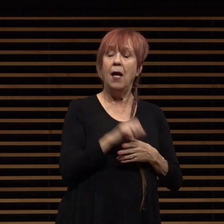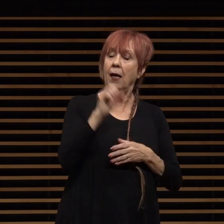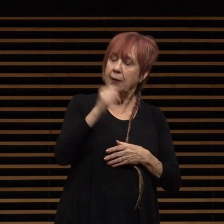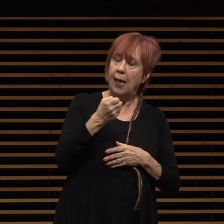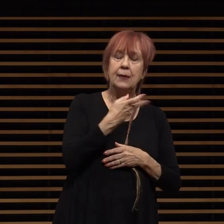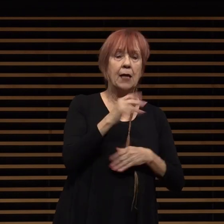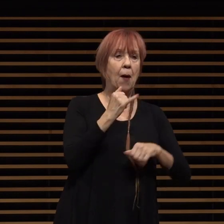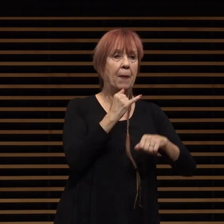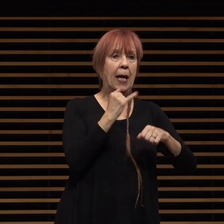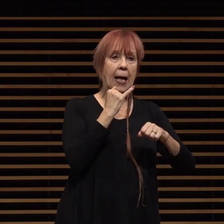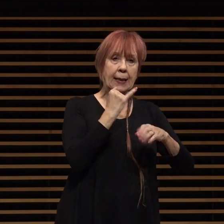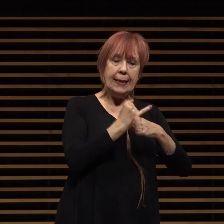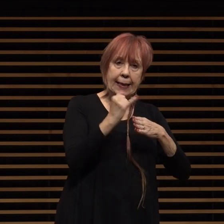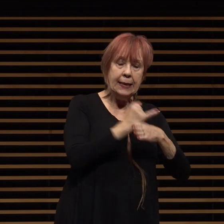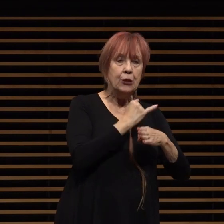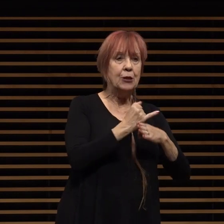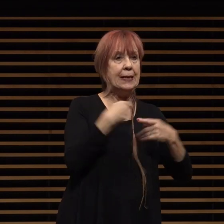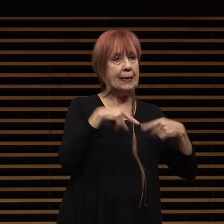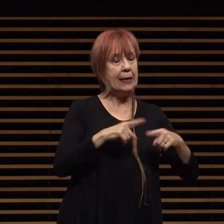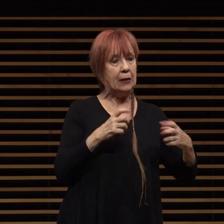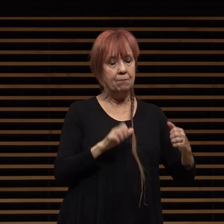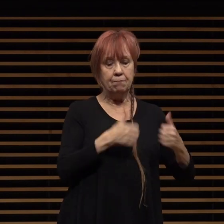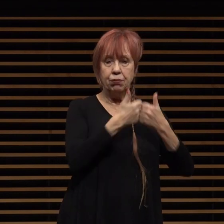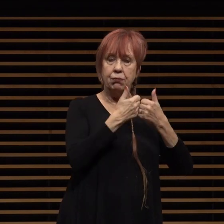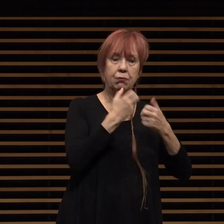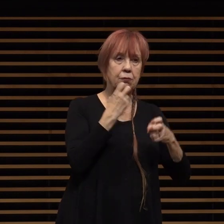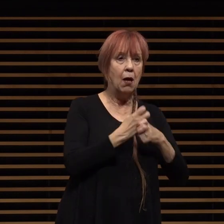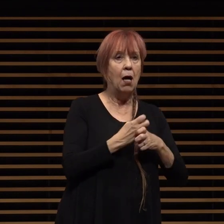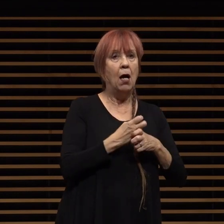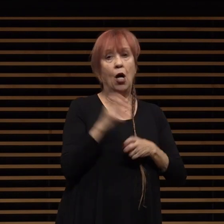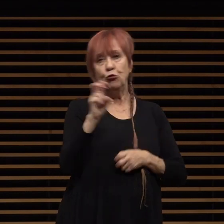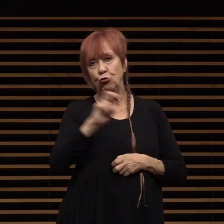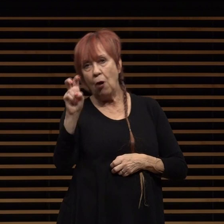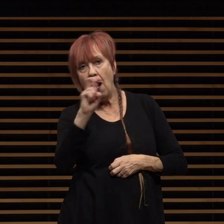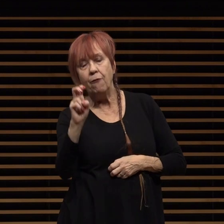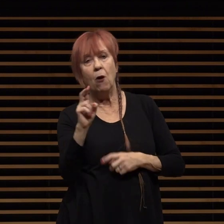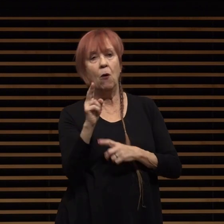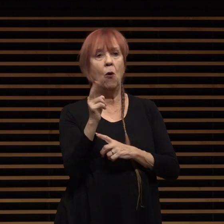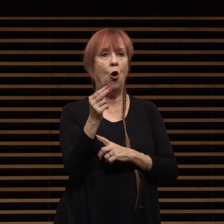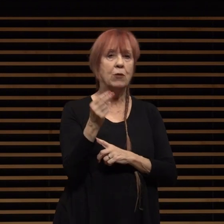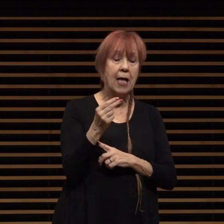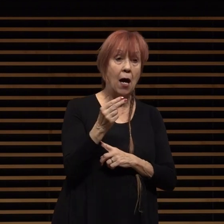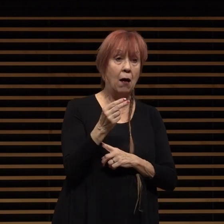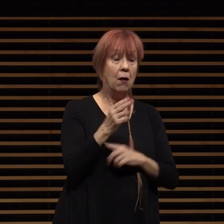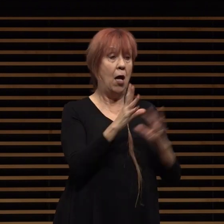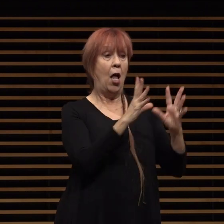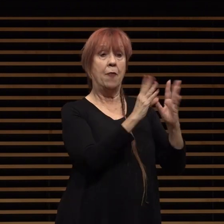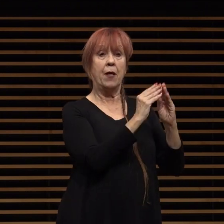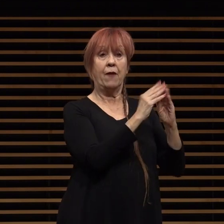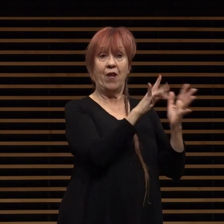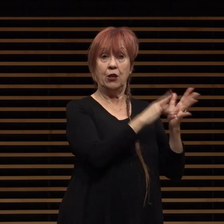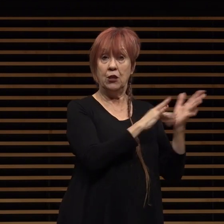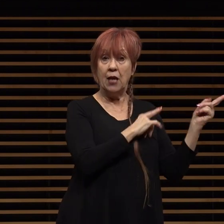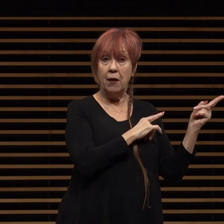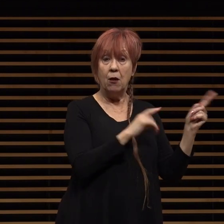challenged by the pandemics such as travel hotel retail including the convention center in the